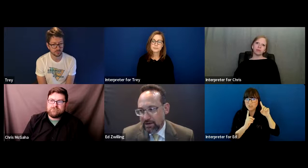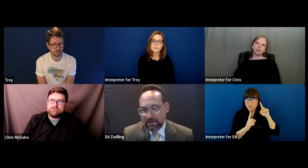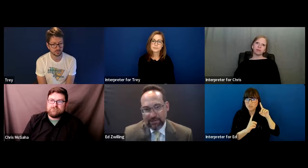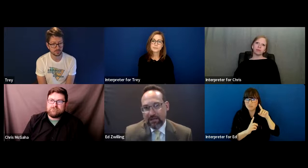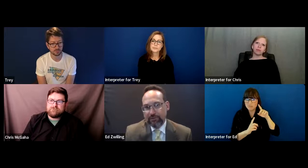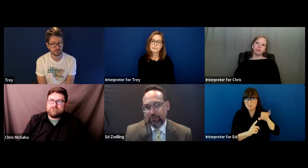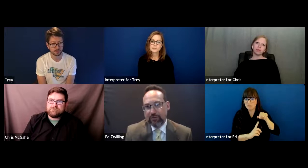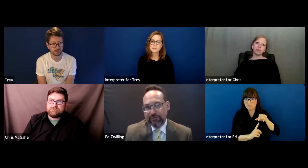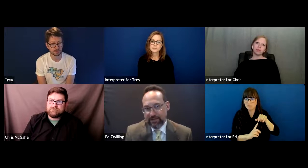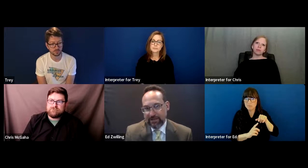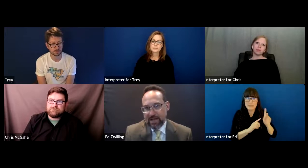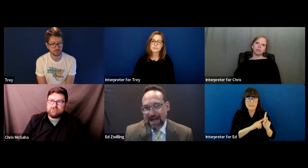in the K-12 setting.